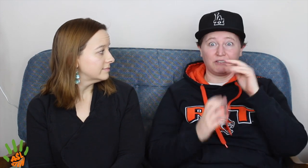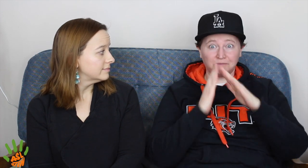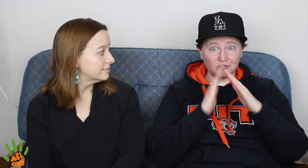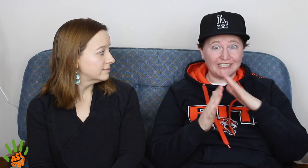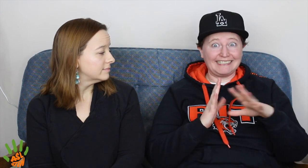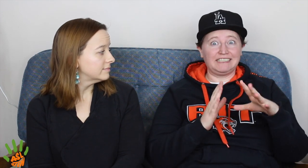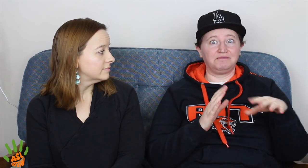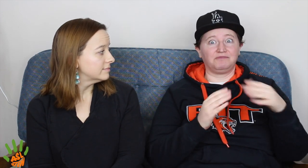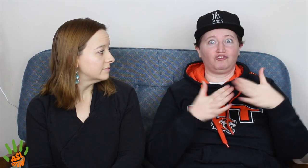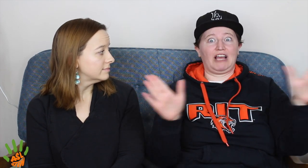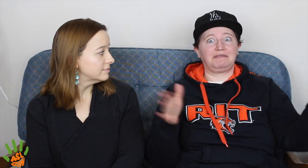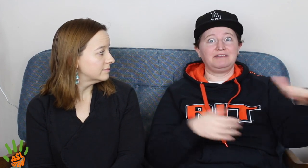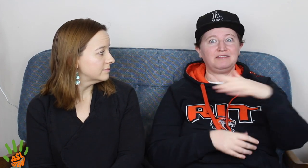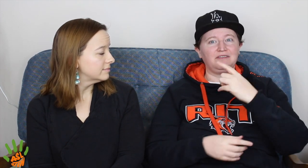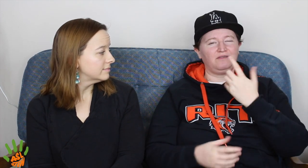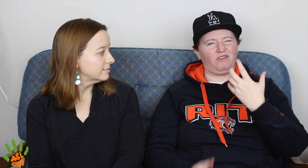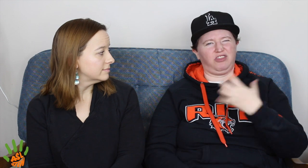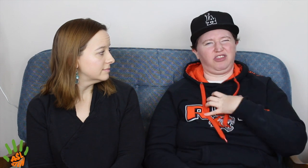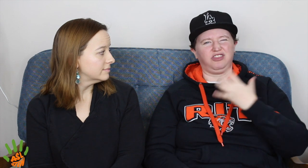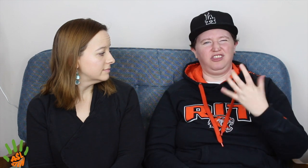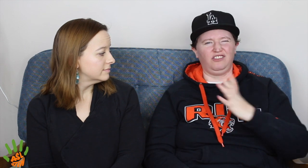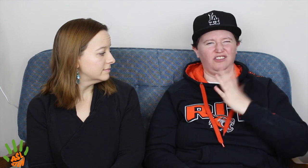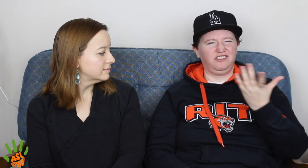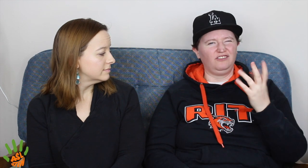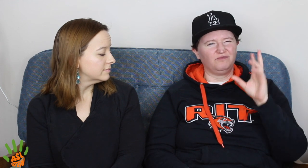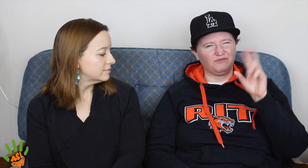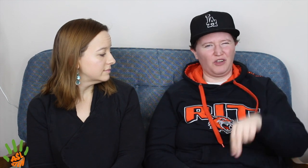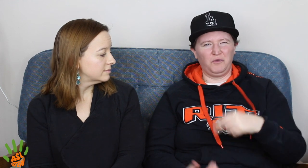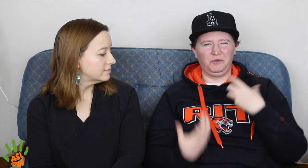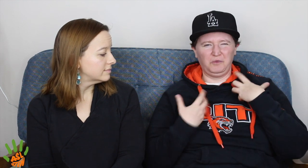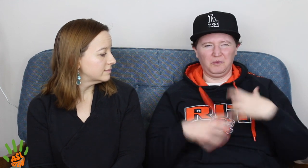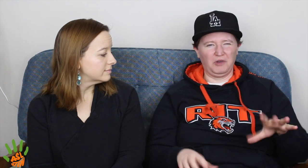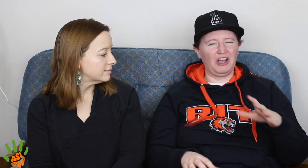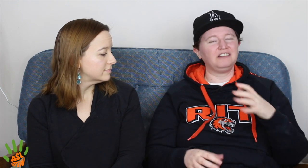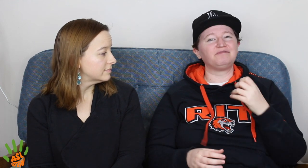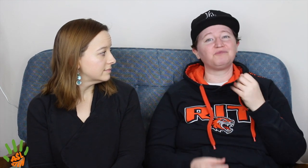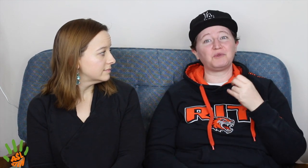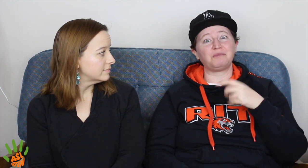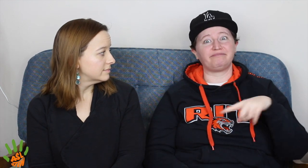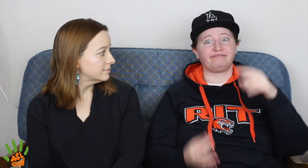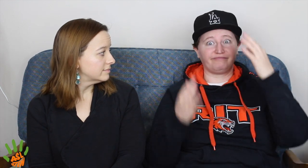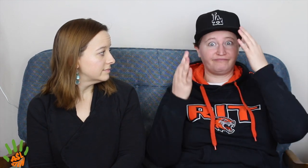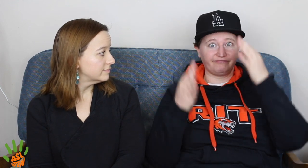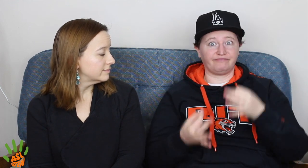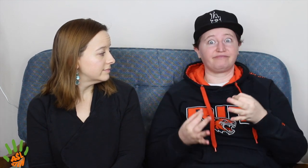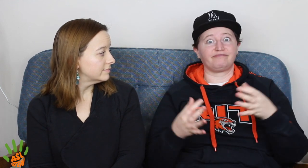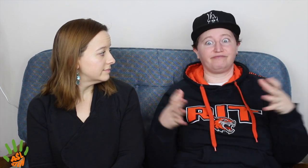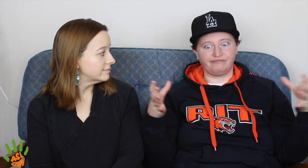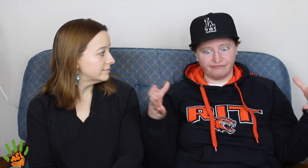Faculty, staff, even the community in general were outraged by this and said NO! That's not what we want.